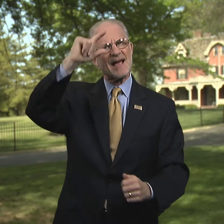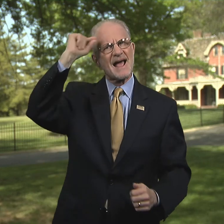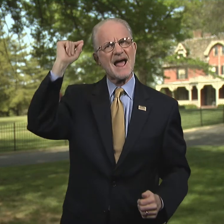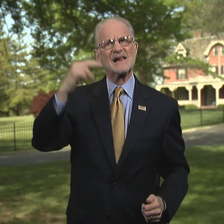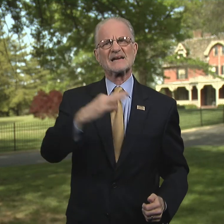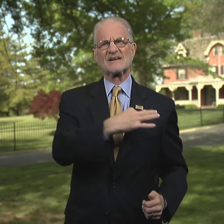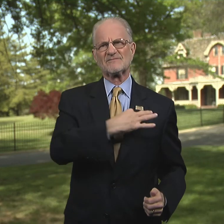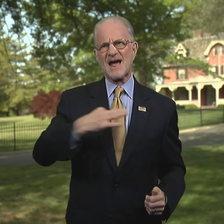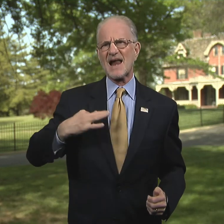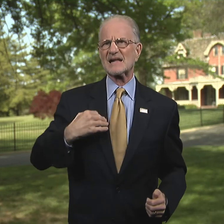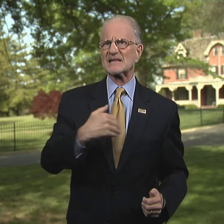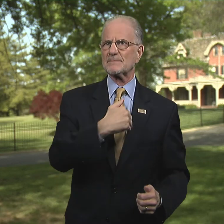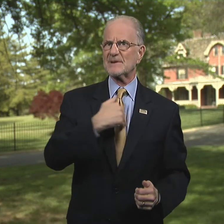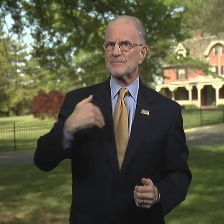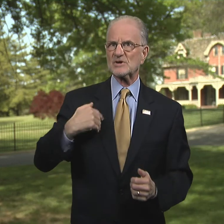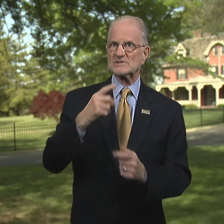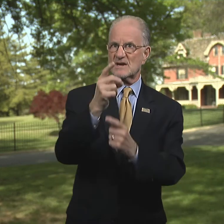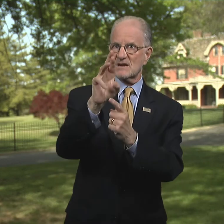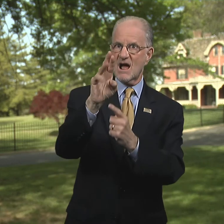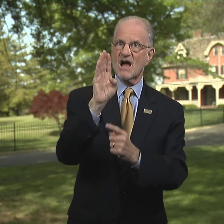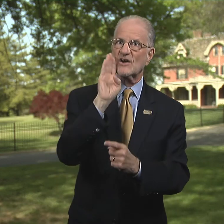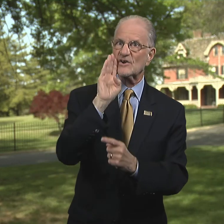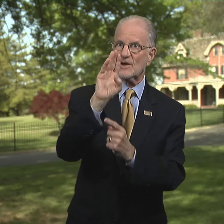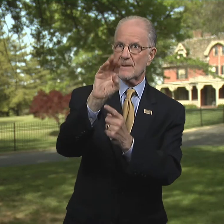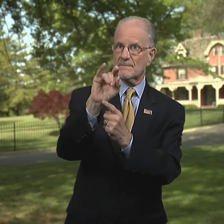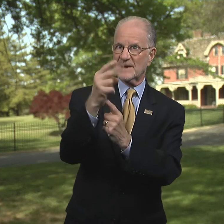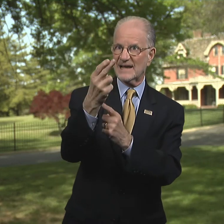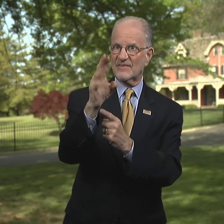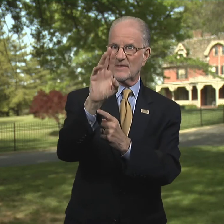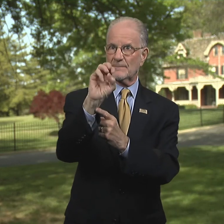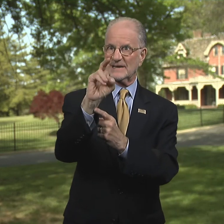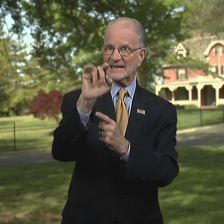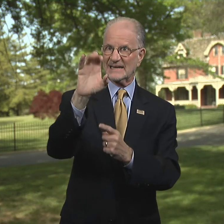Gallaudet faculty members Dr. Beth Benedict